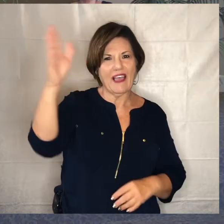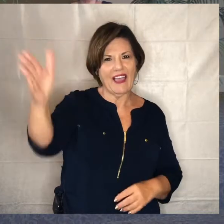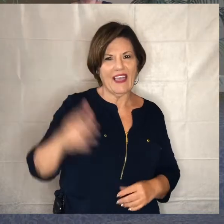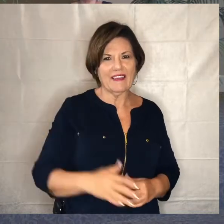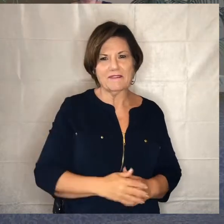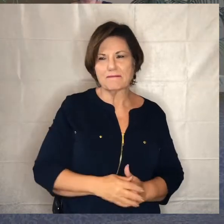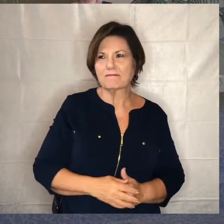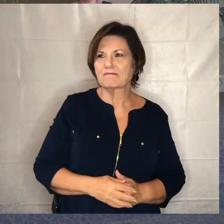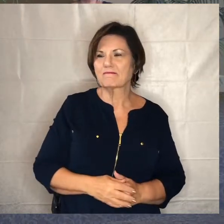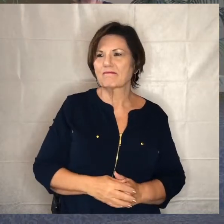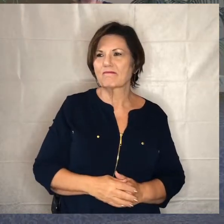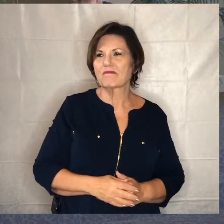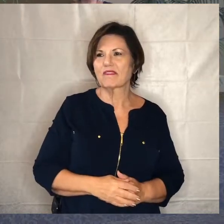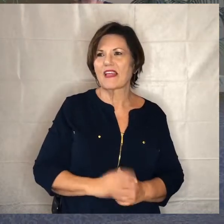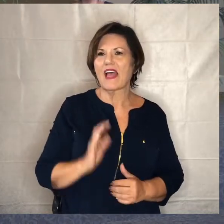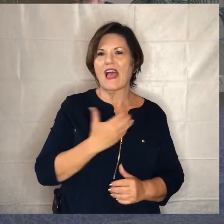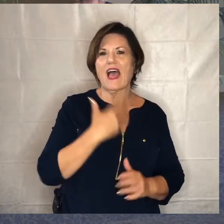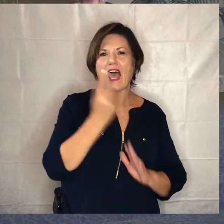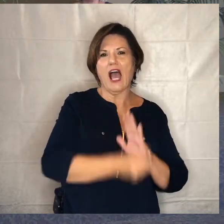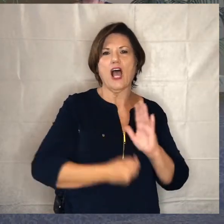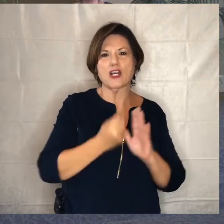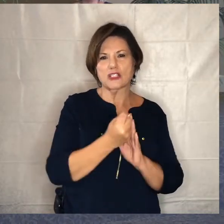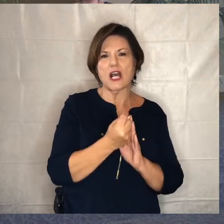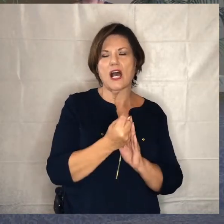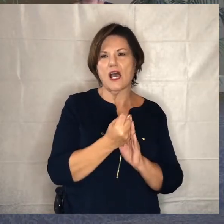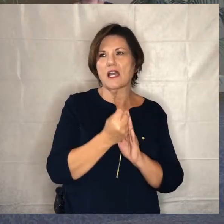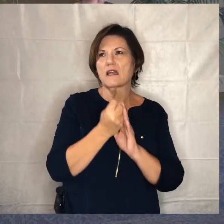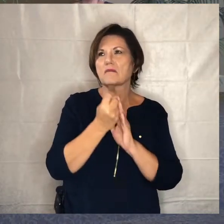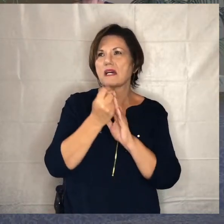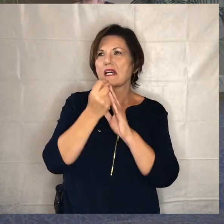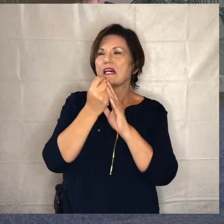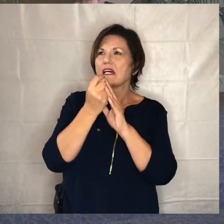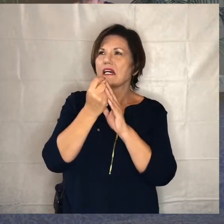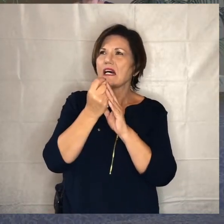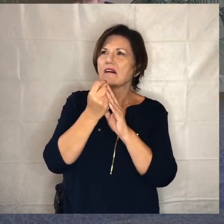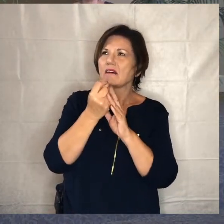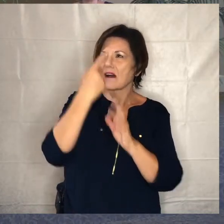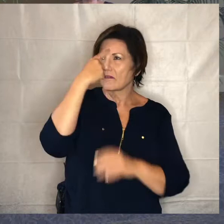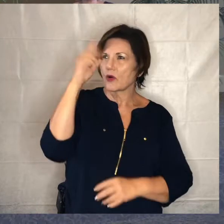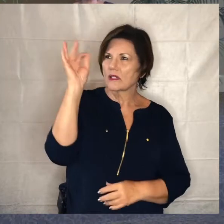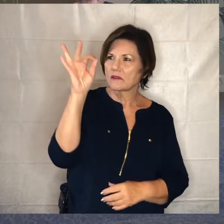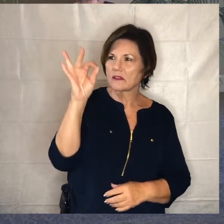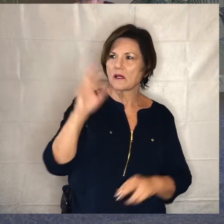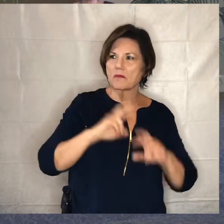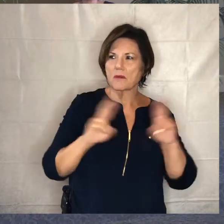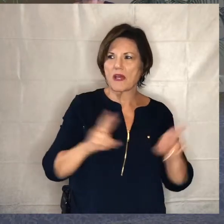to our time of message we look to preparing our hearts and and